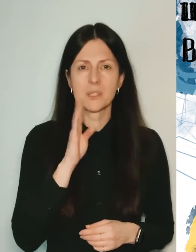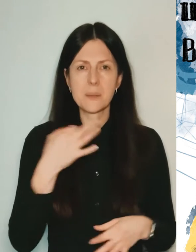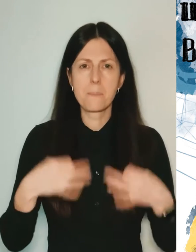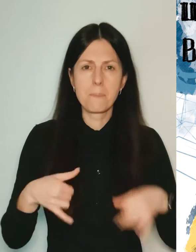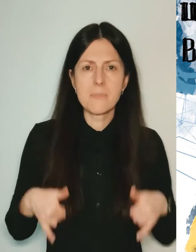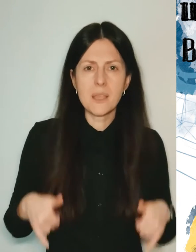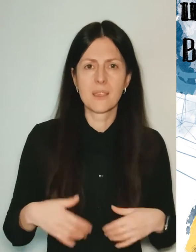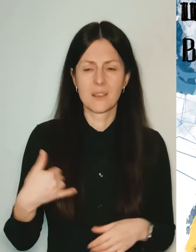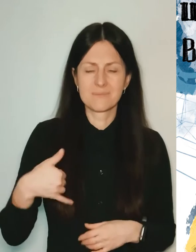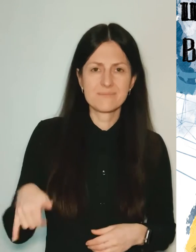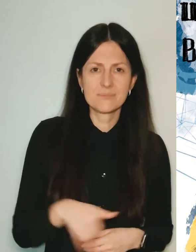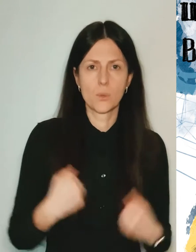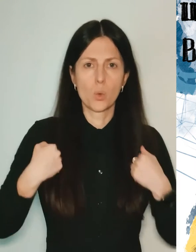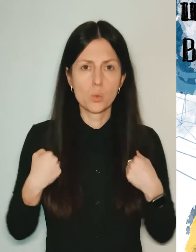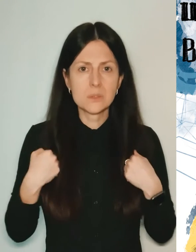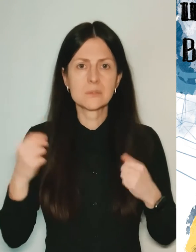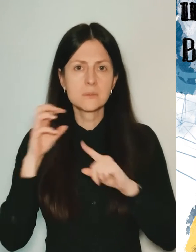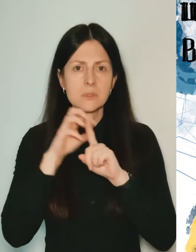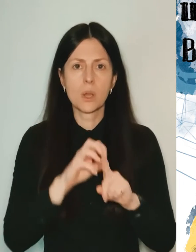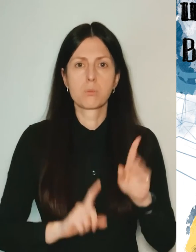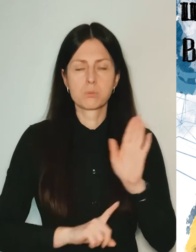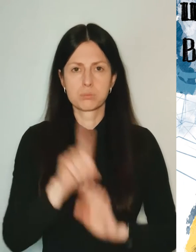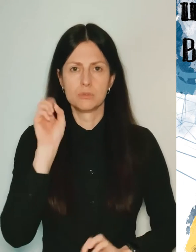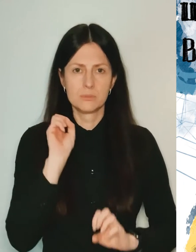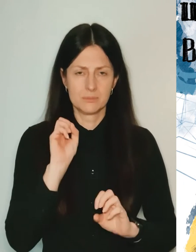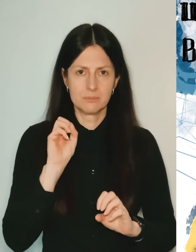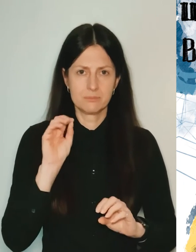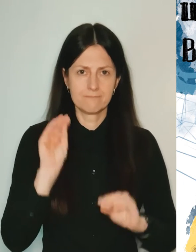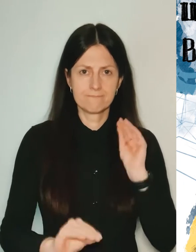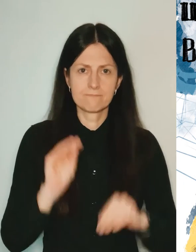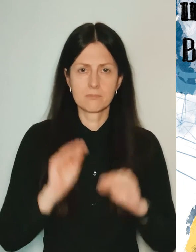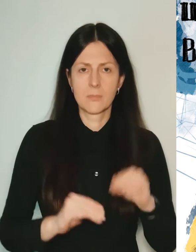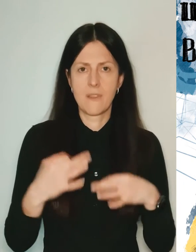suitcases, backpacks began to pack in their cars.